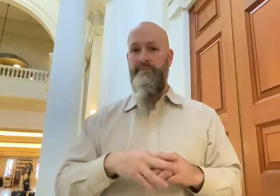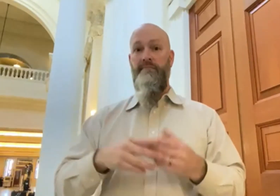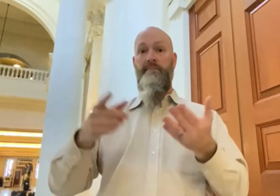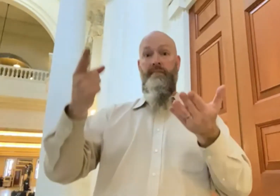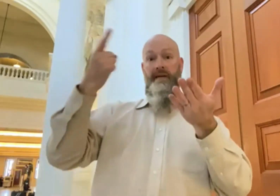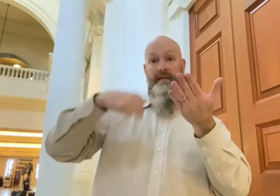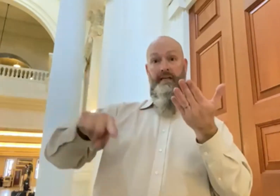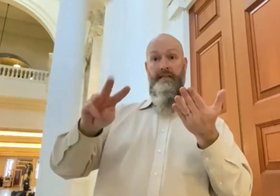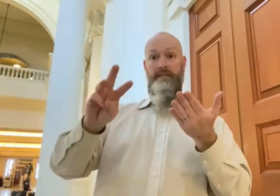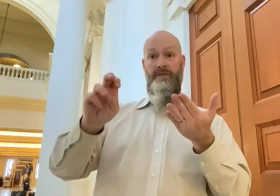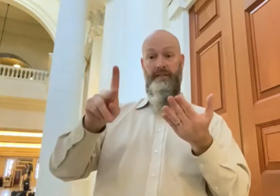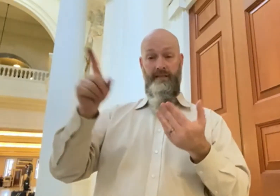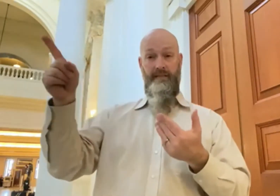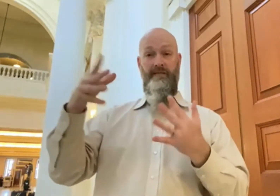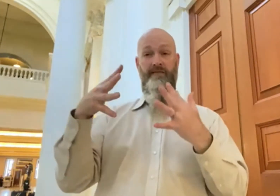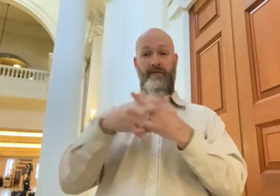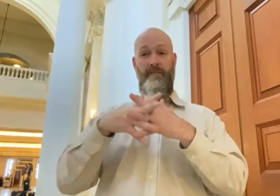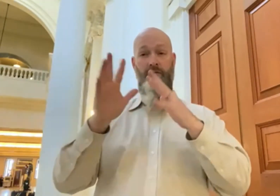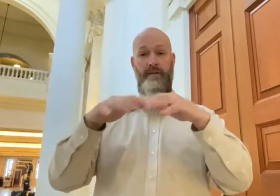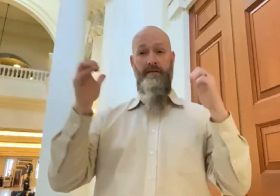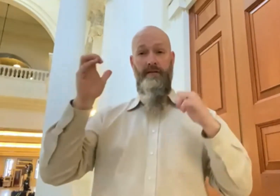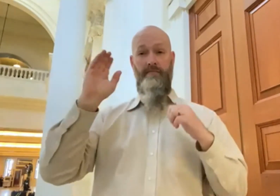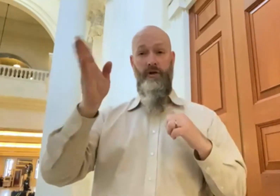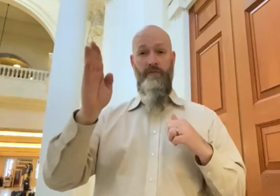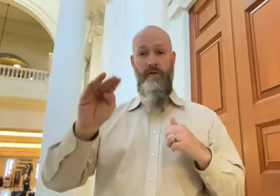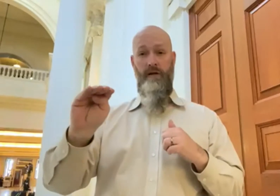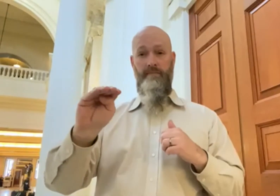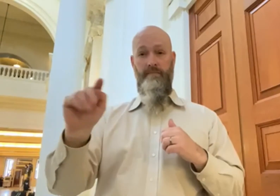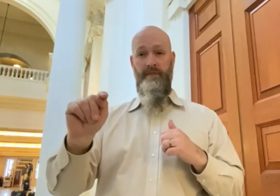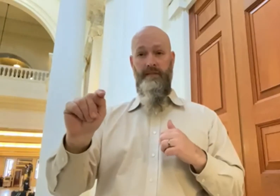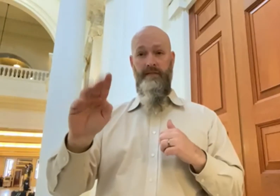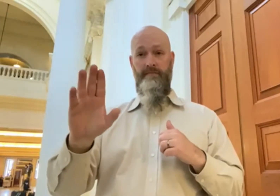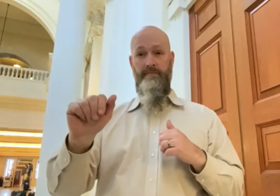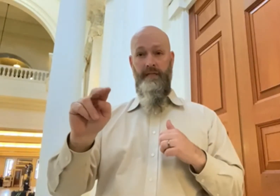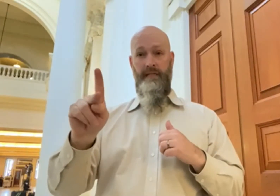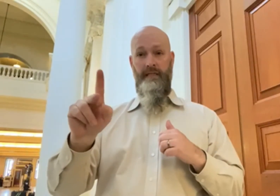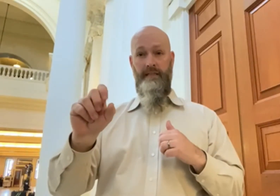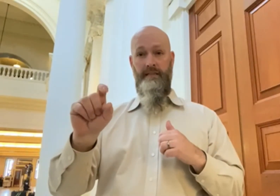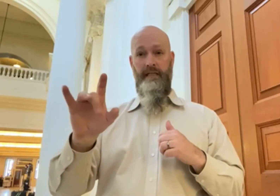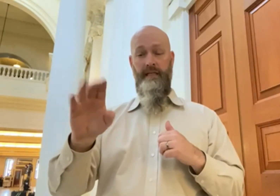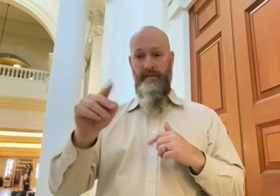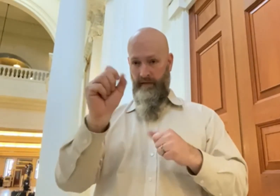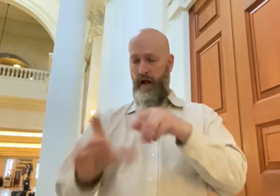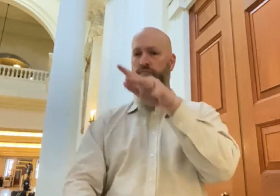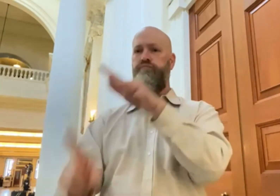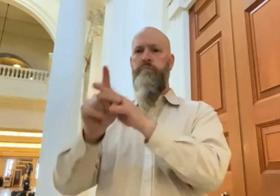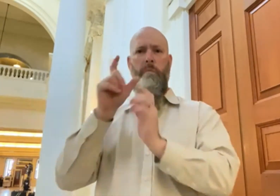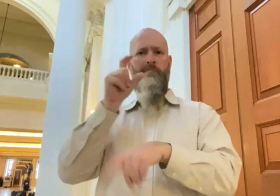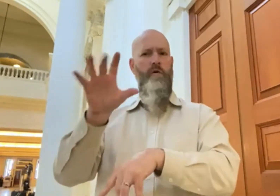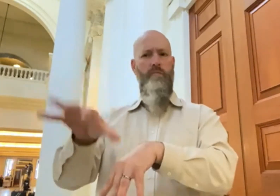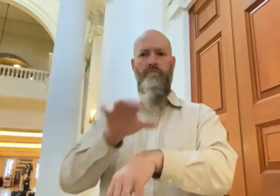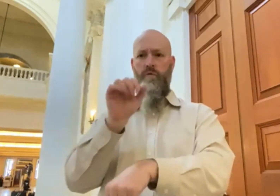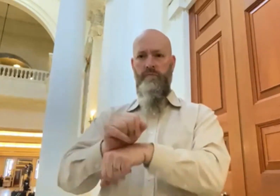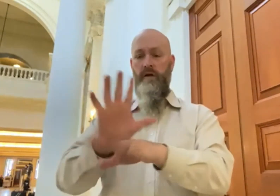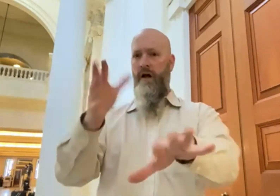Next week, no-appointment line will also open up at M&T Bank Stadium in Baltimore City.